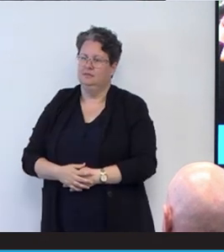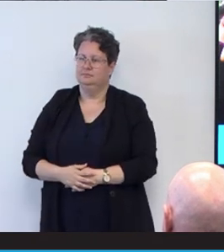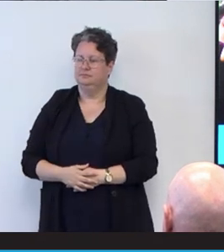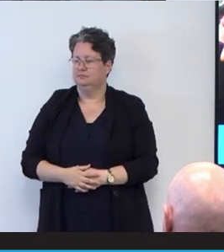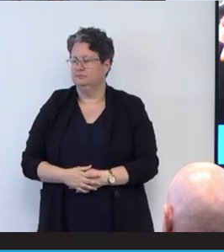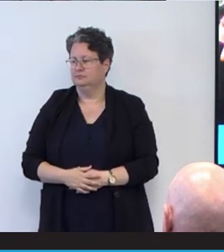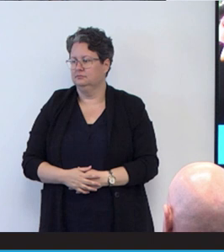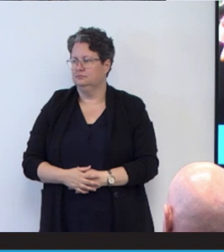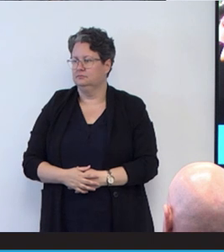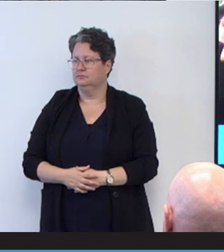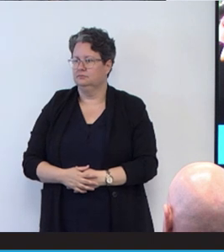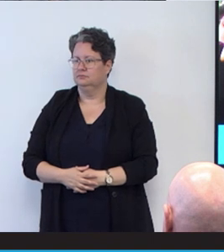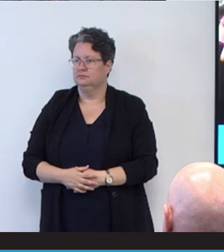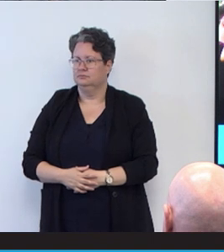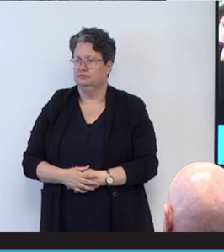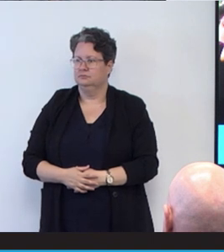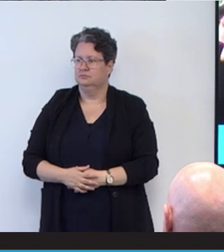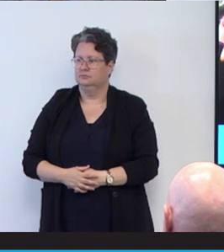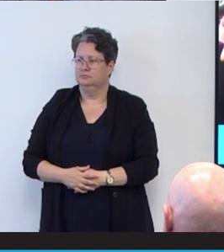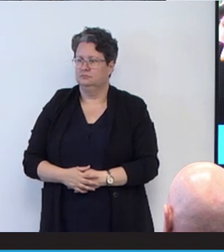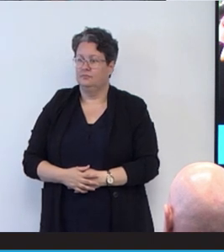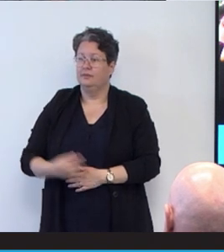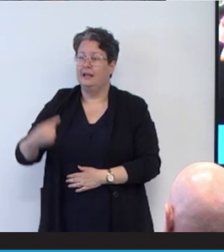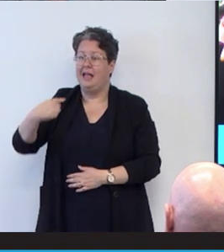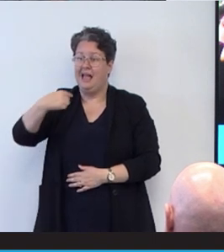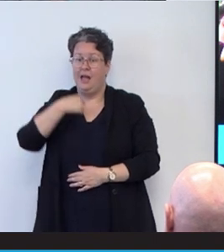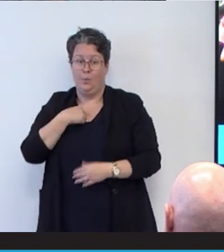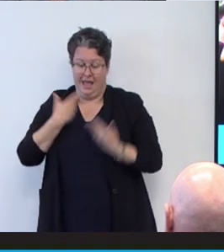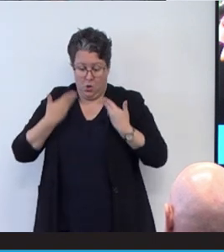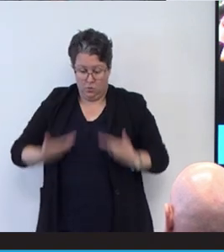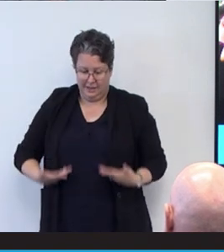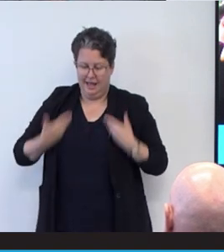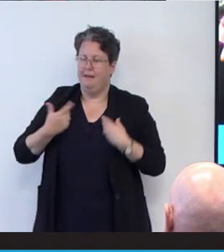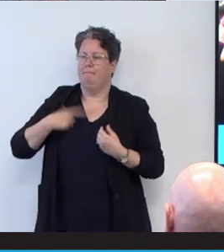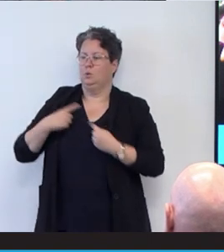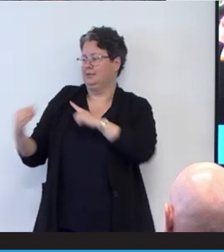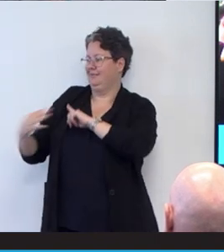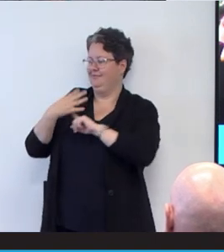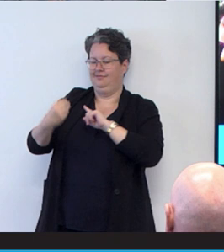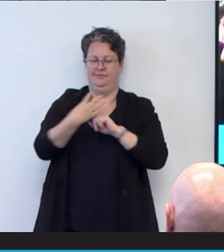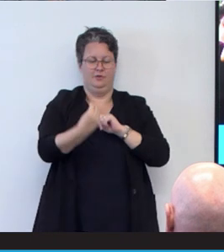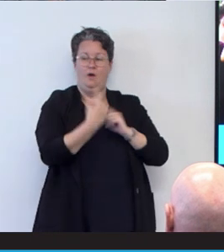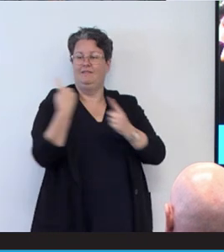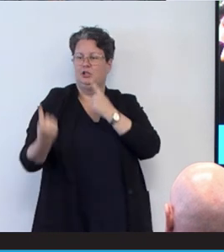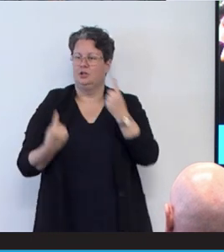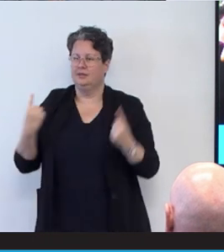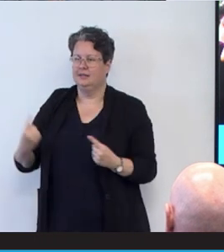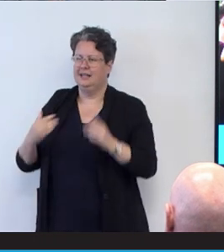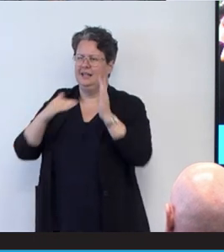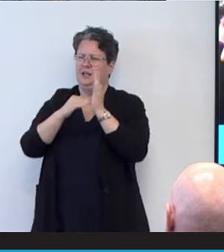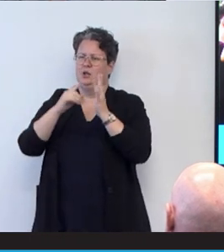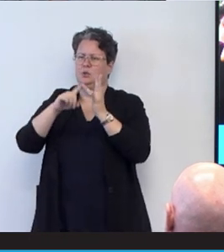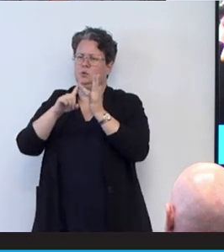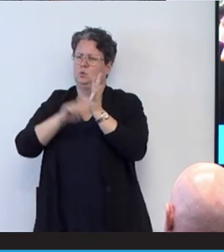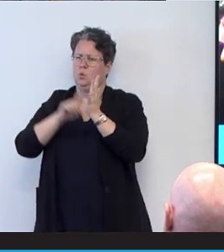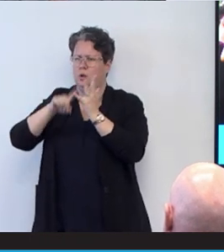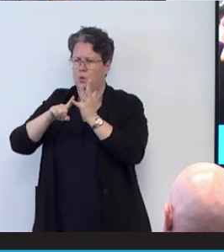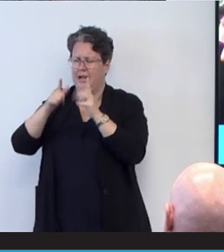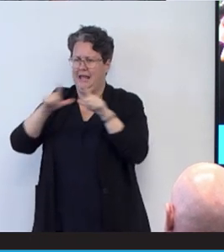we are a result of each other. And in the Zulu language they have the word ubuntu,